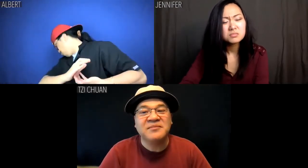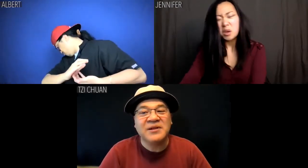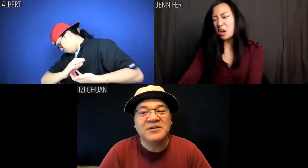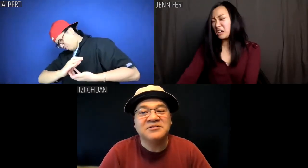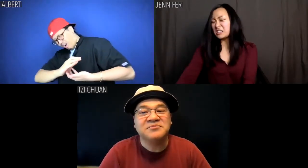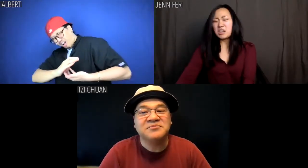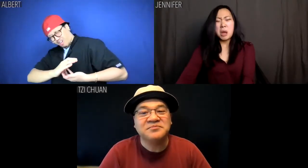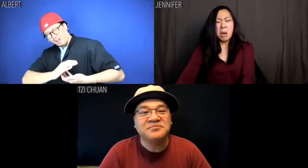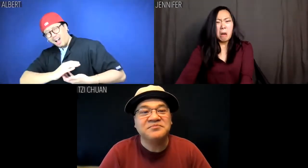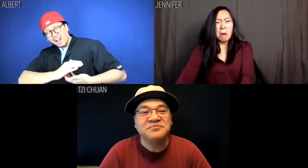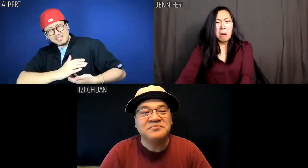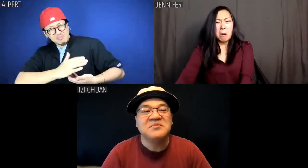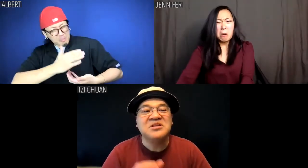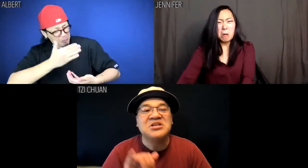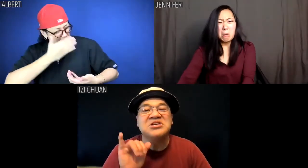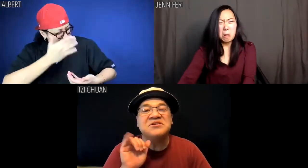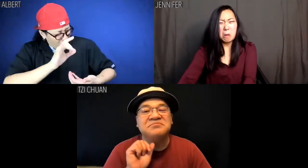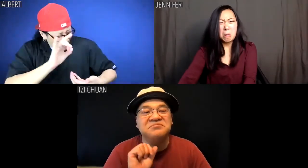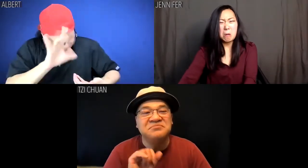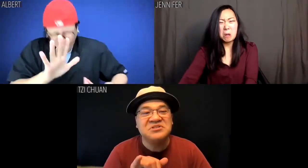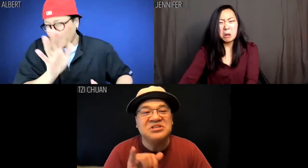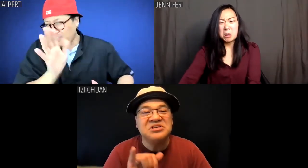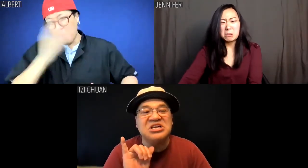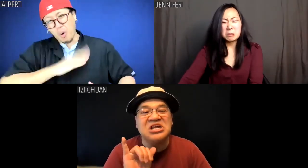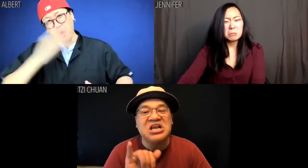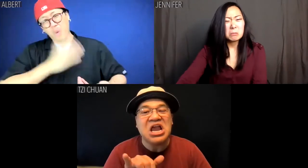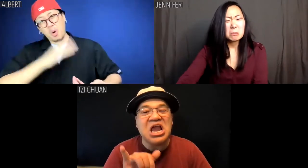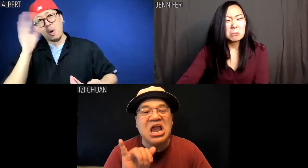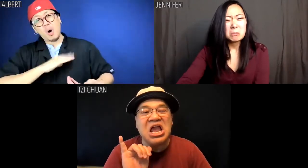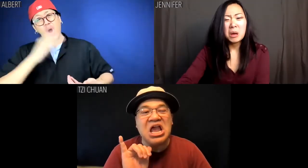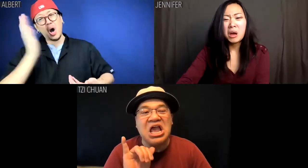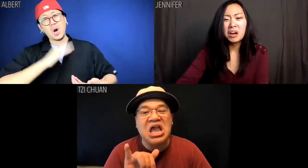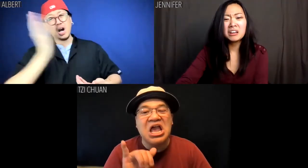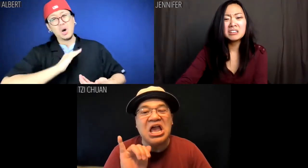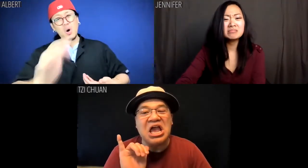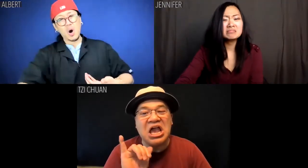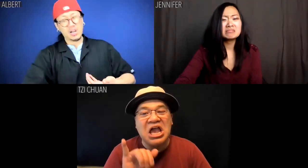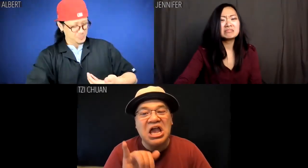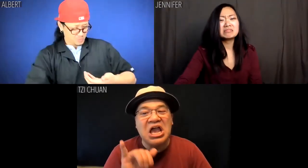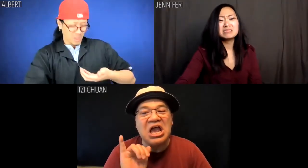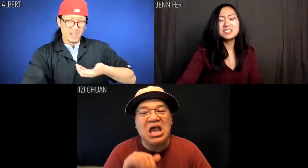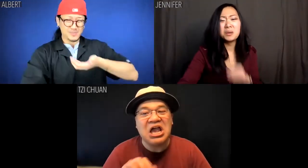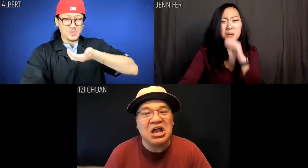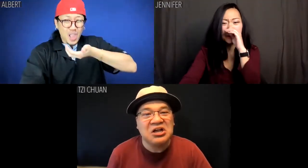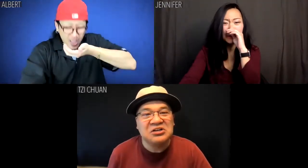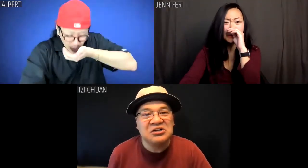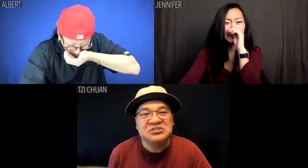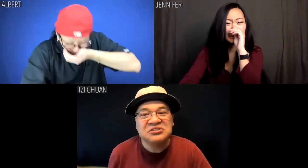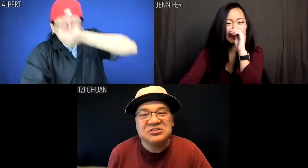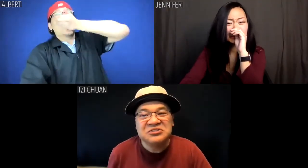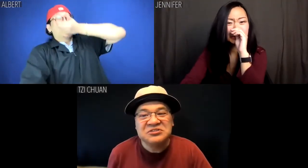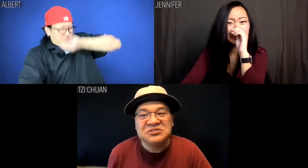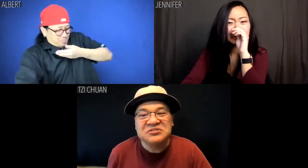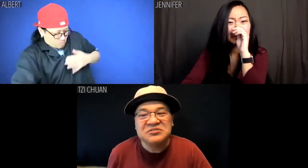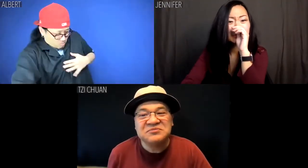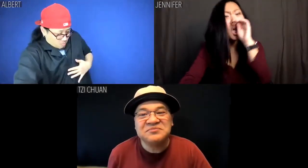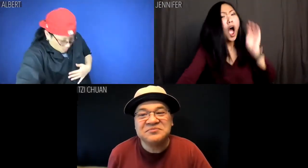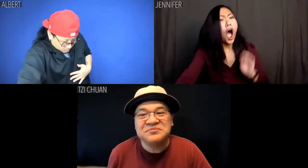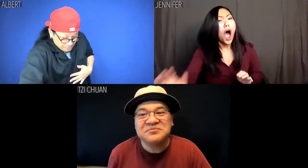Albert: Ugggggh, this smells terrible! Tzi Chuan: Yeahhhhhh.